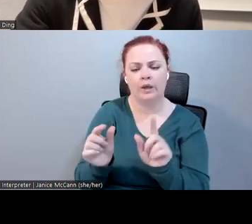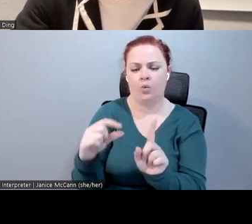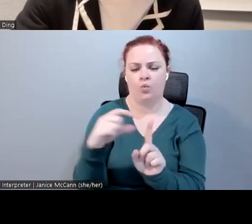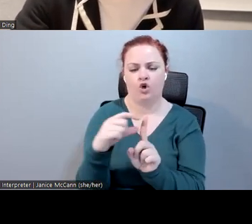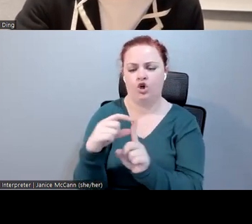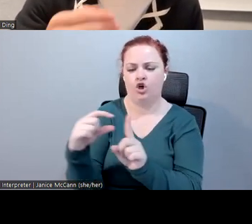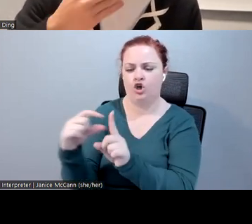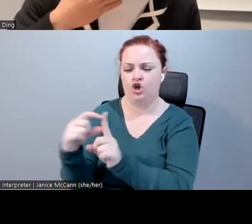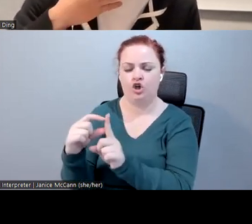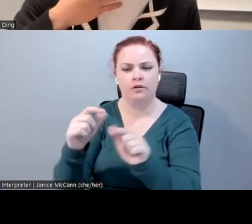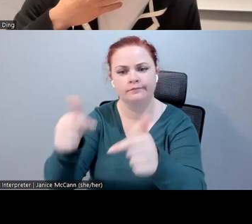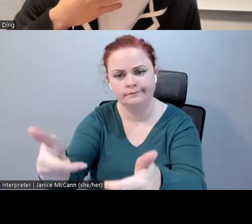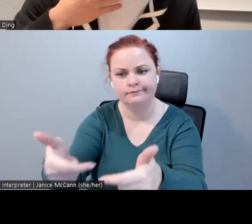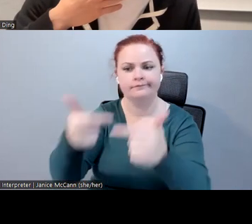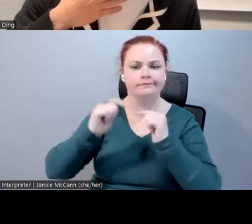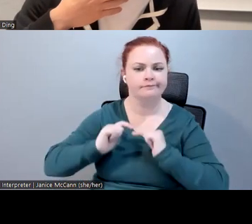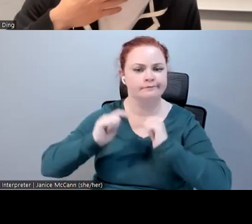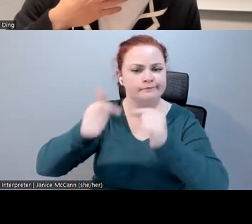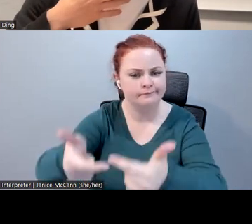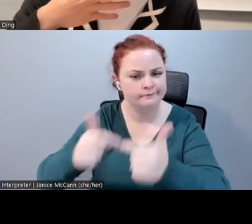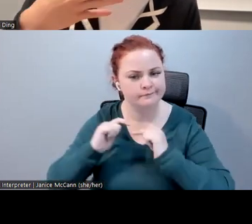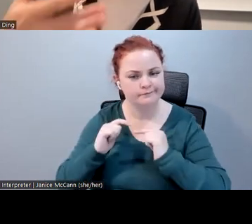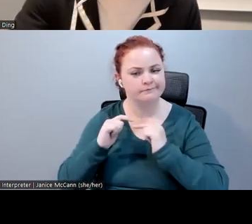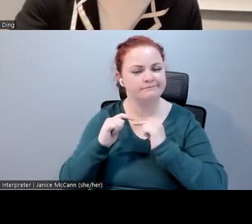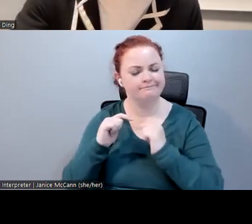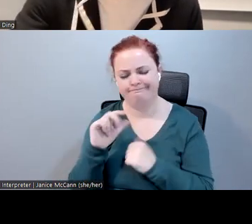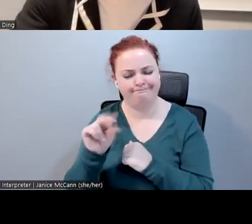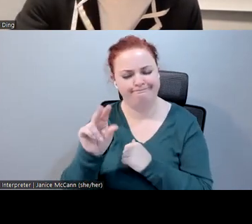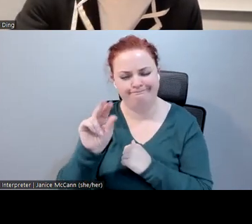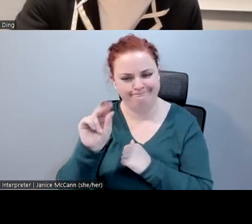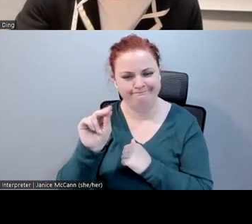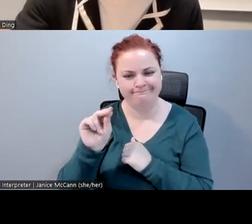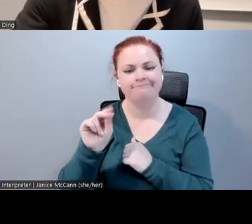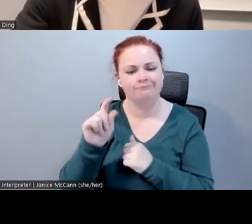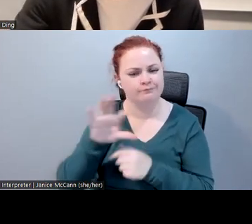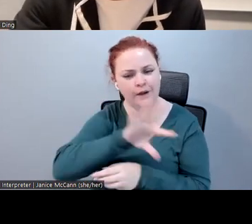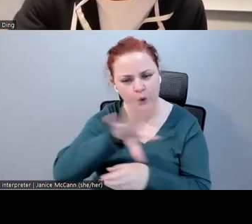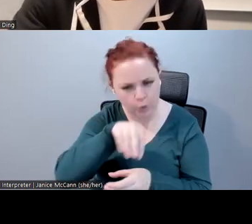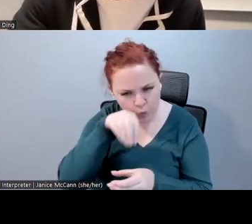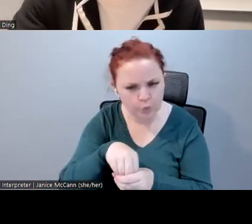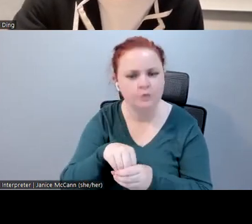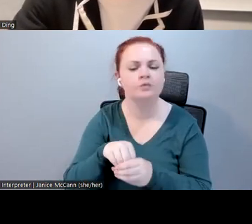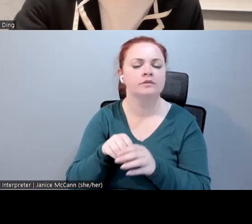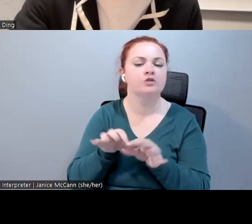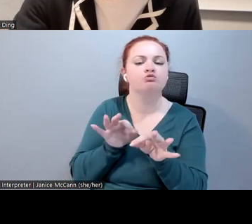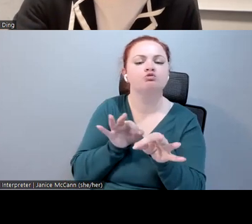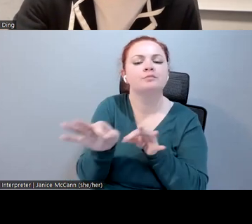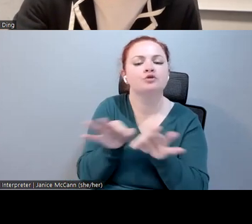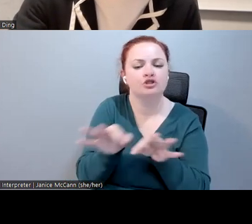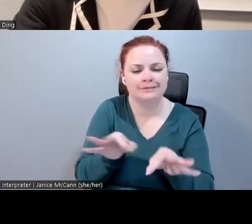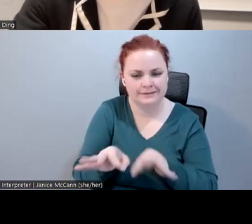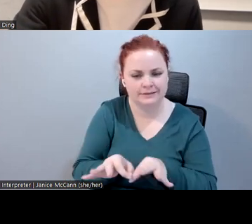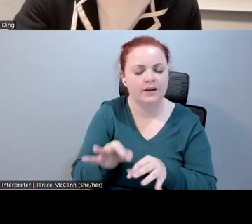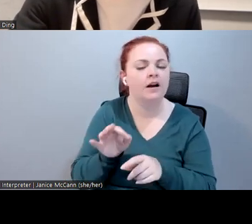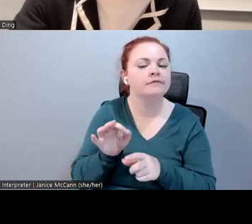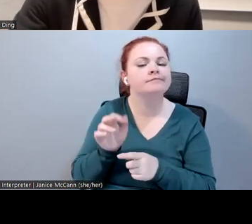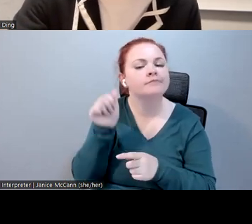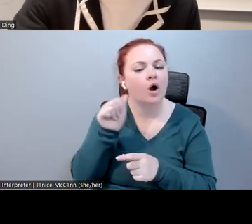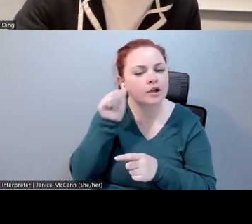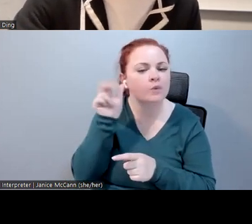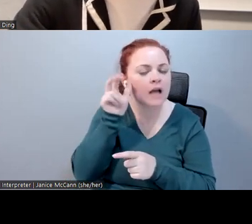also include descriptors of audio, like crowd noises, sound